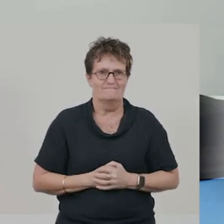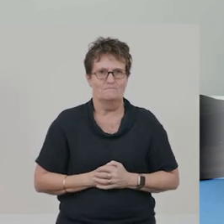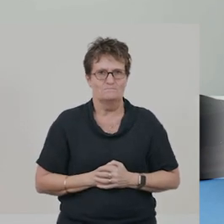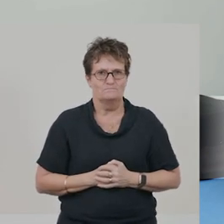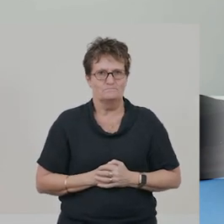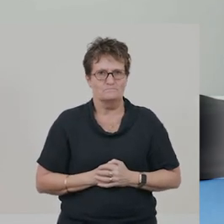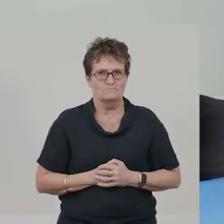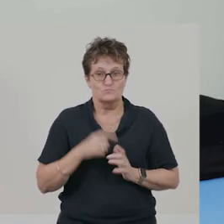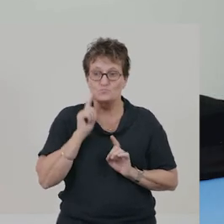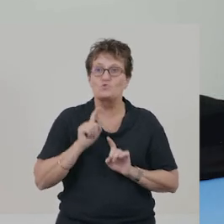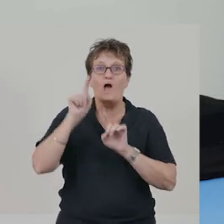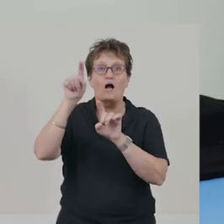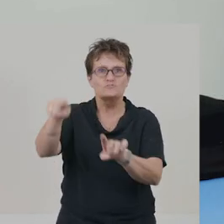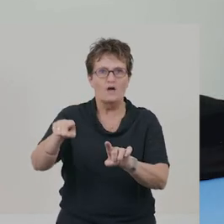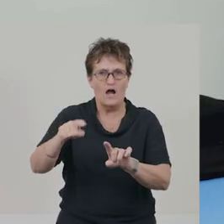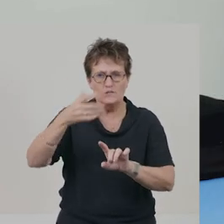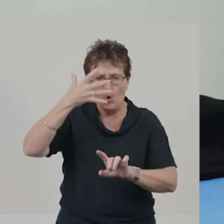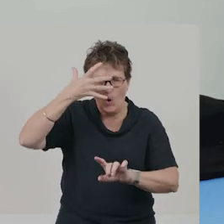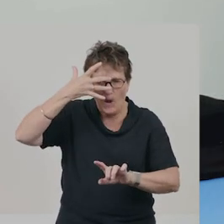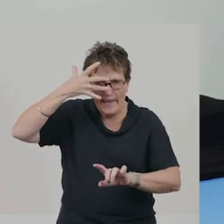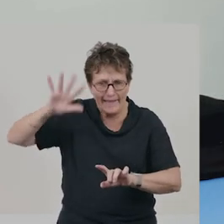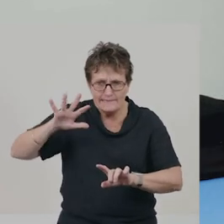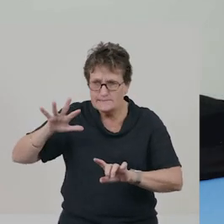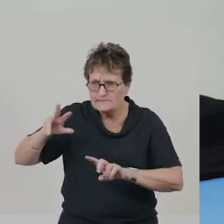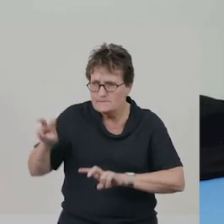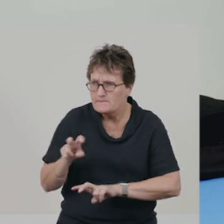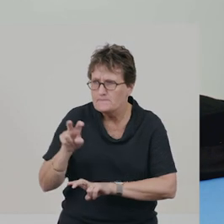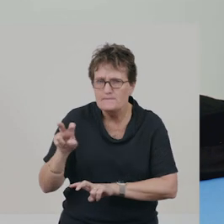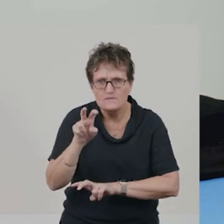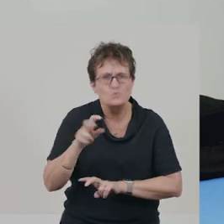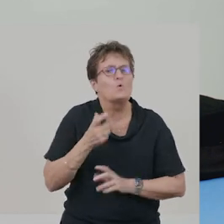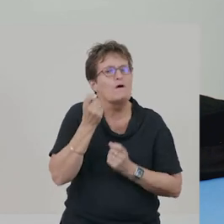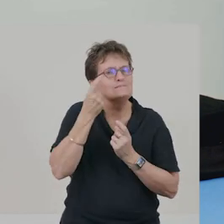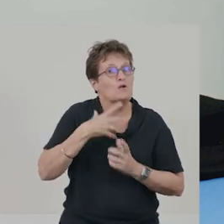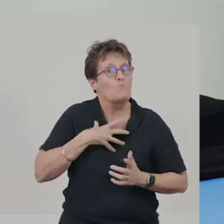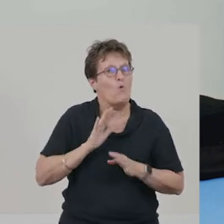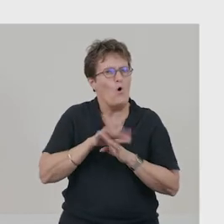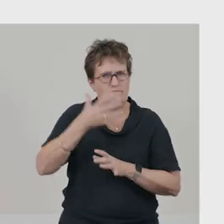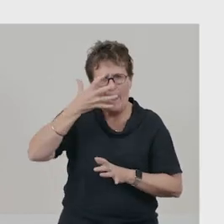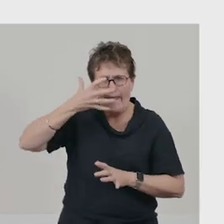We went outdoors on a heat safari. We want to understand more about heat. Now.